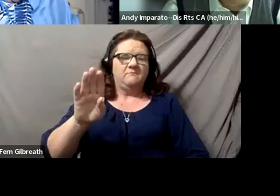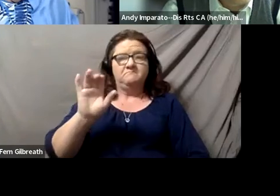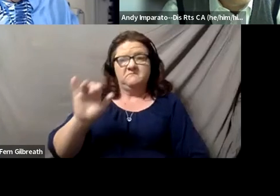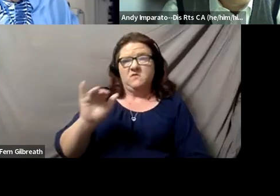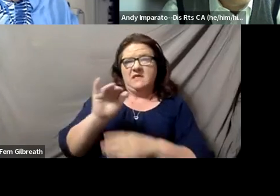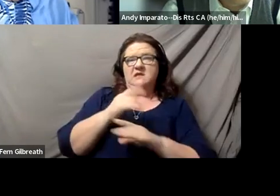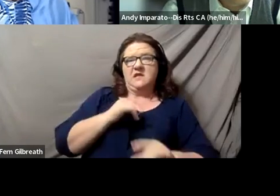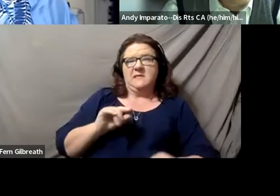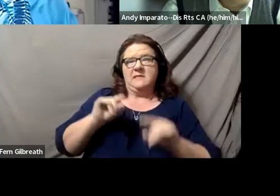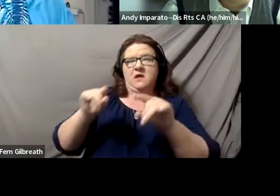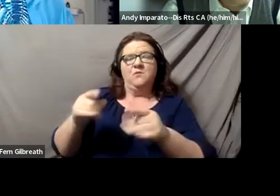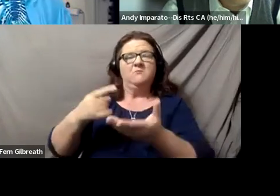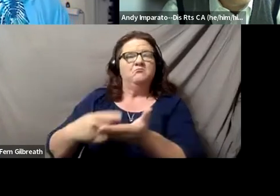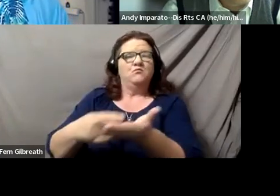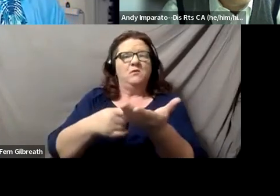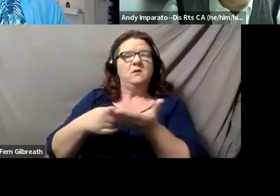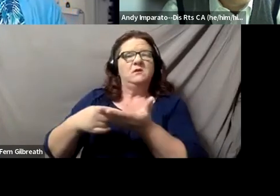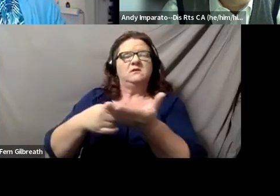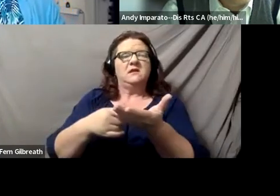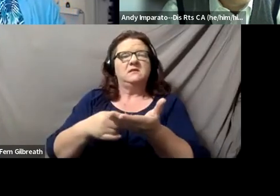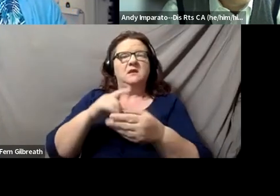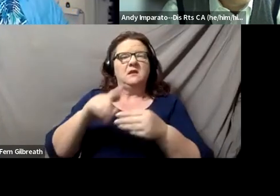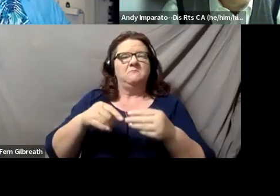we were talking about reproductive rights specifically